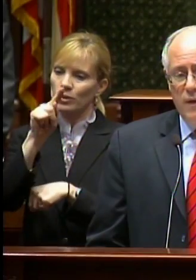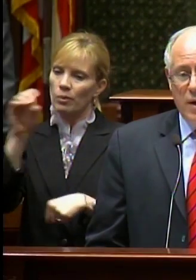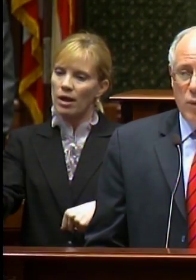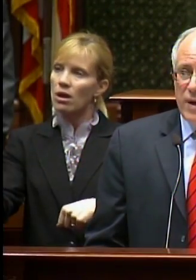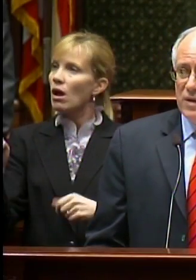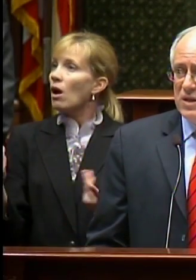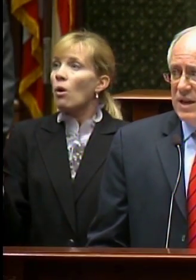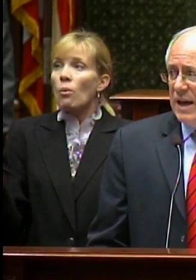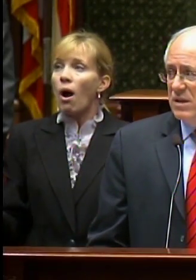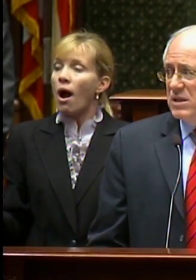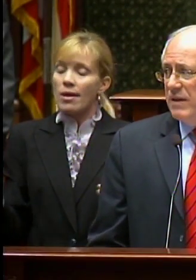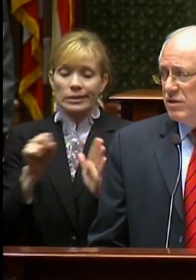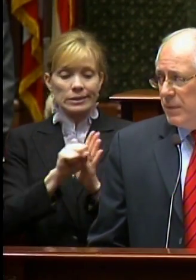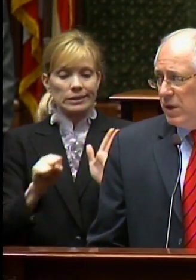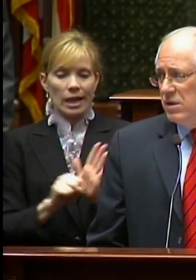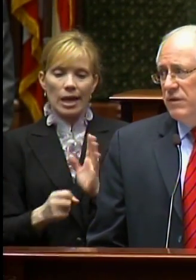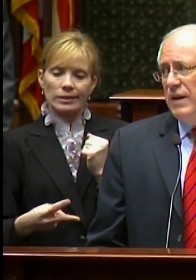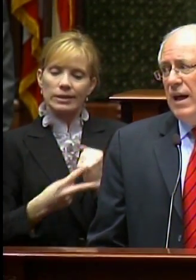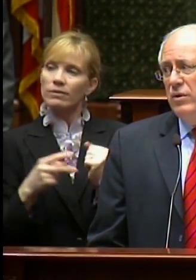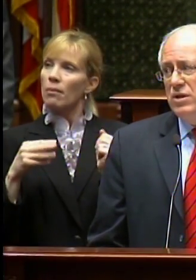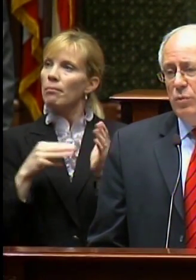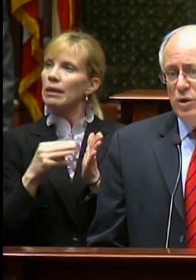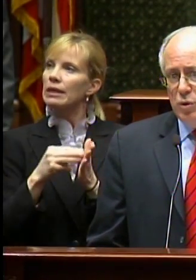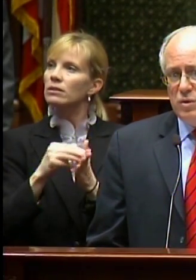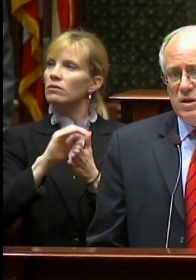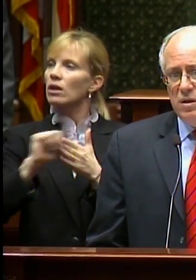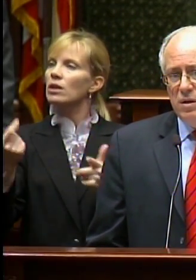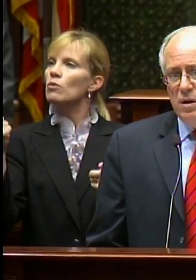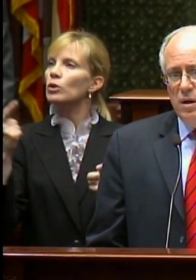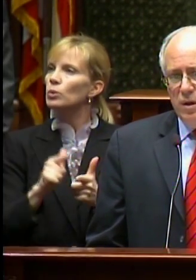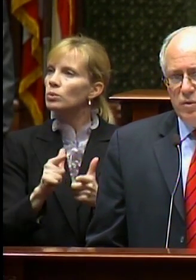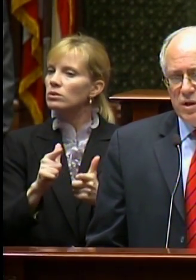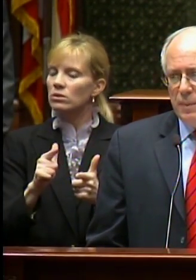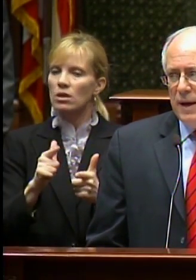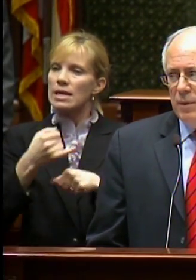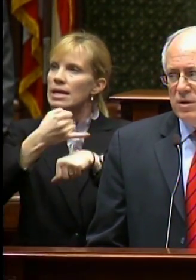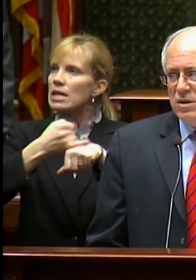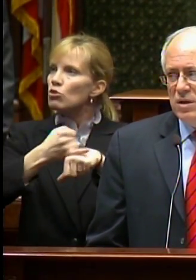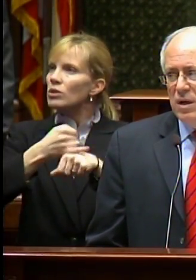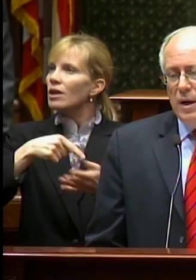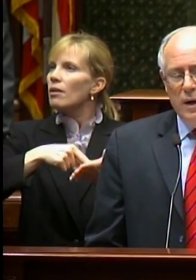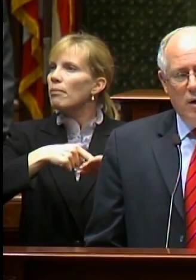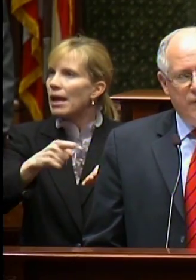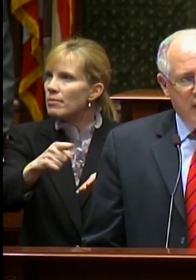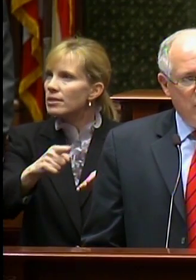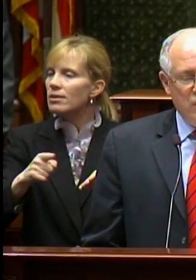That way, the state saves millions of dollars in reduced interest payments -- and our vendors